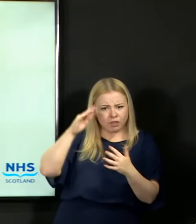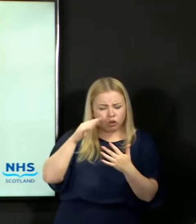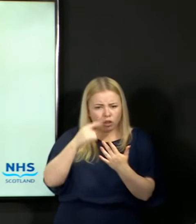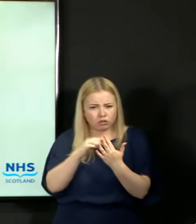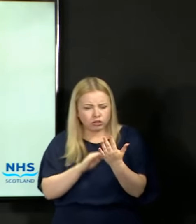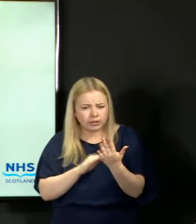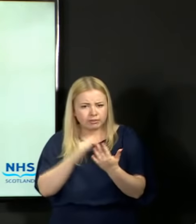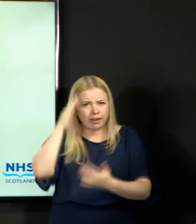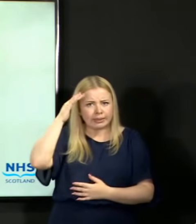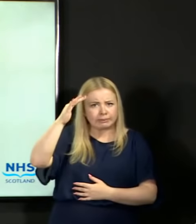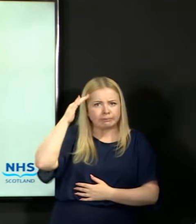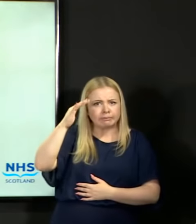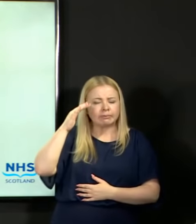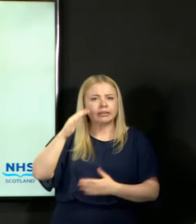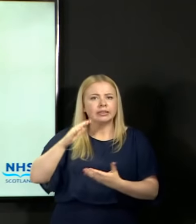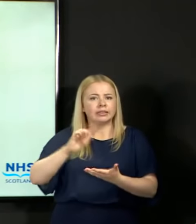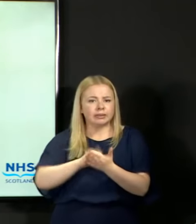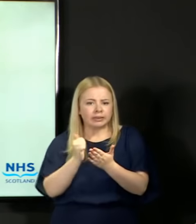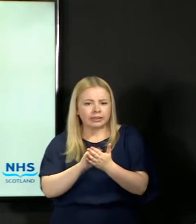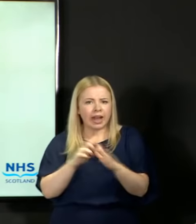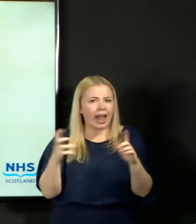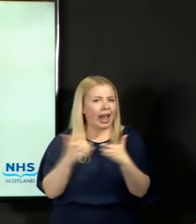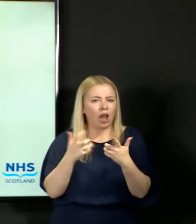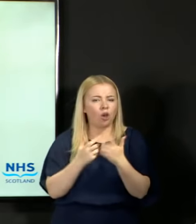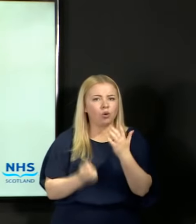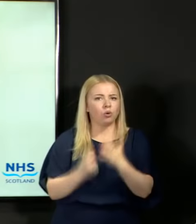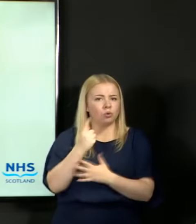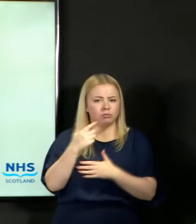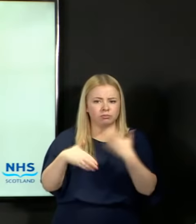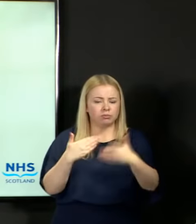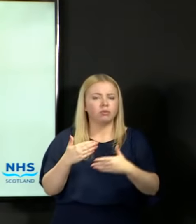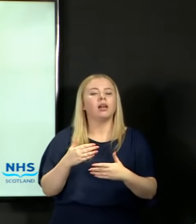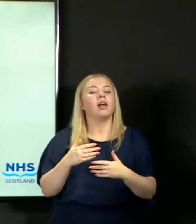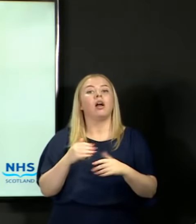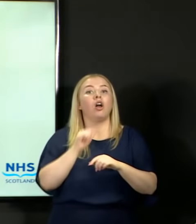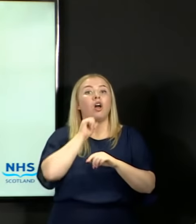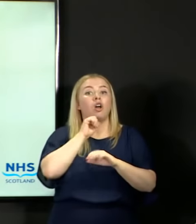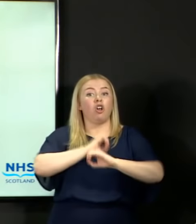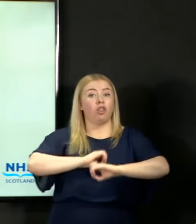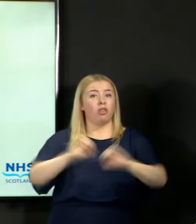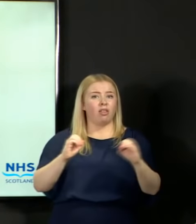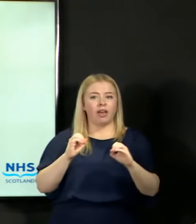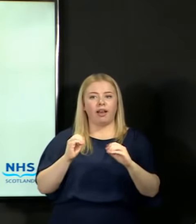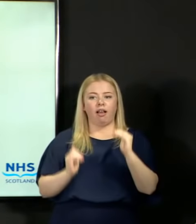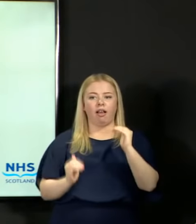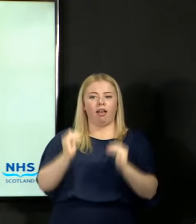no bias in any way against pupils in any respect whatsoever.